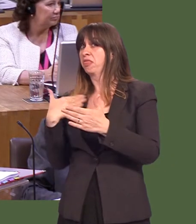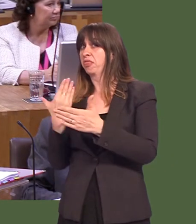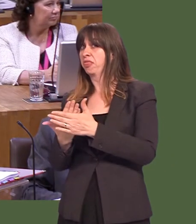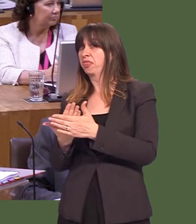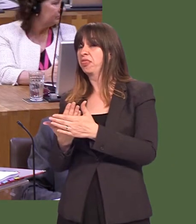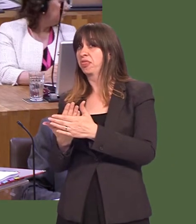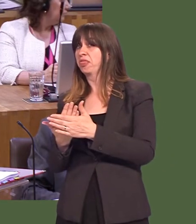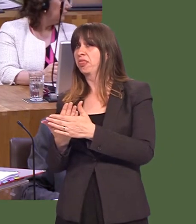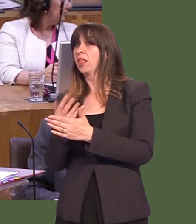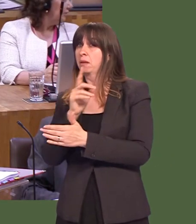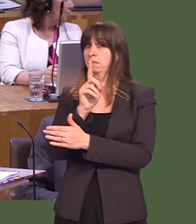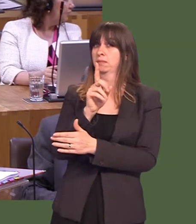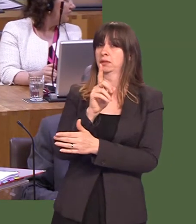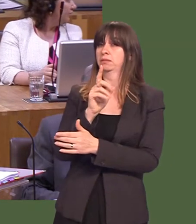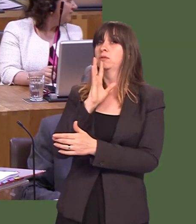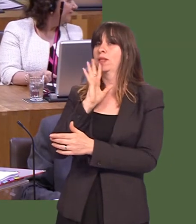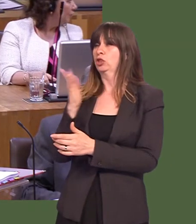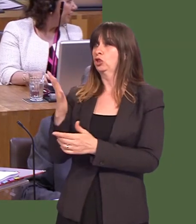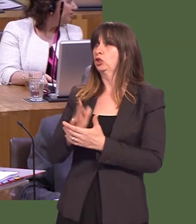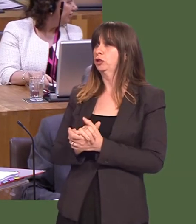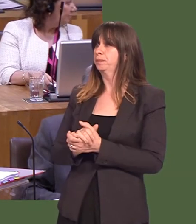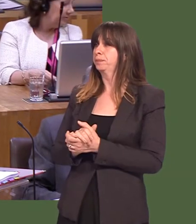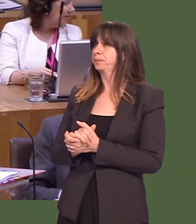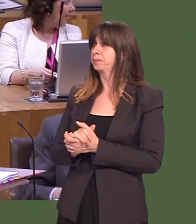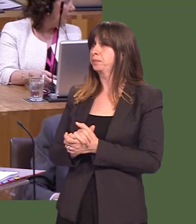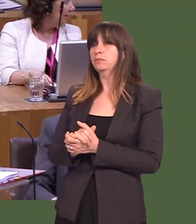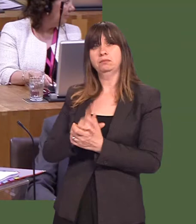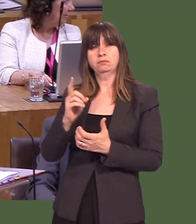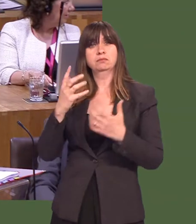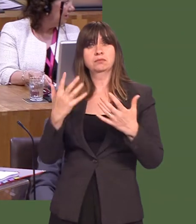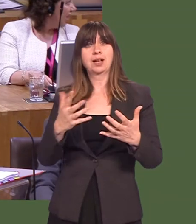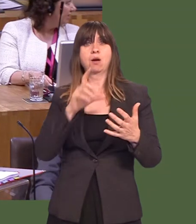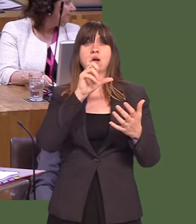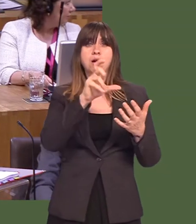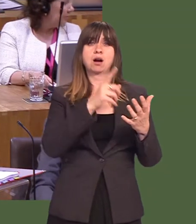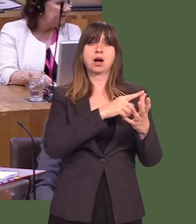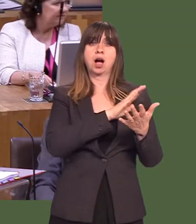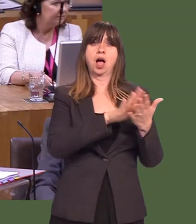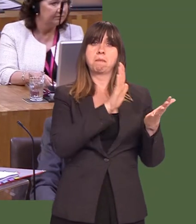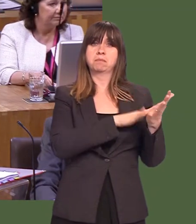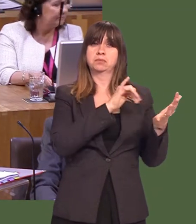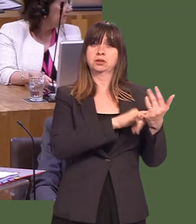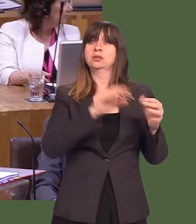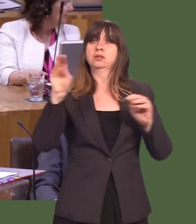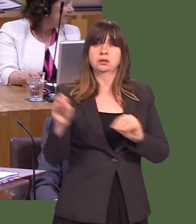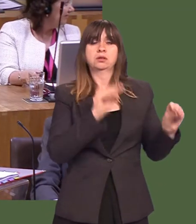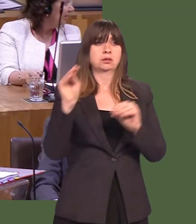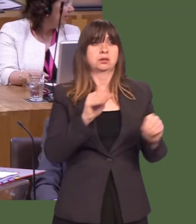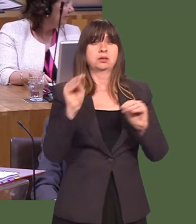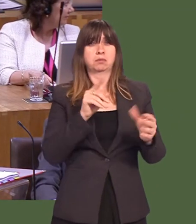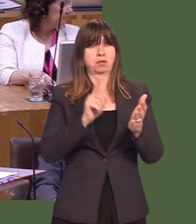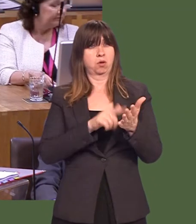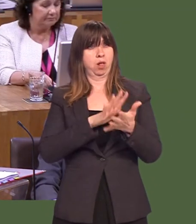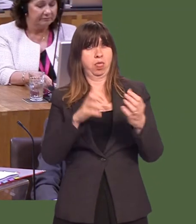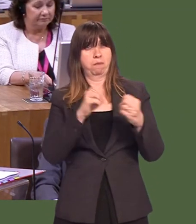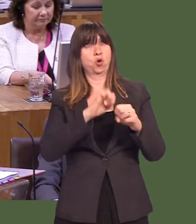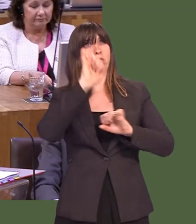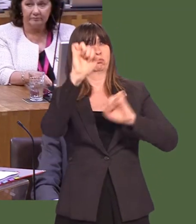And of course although more people are transferred into CAMHS, the health boards are confident